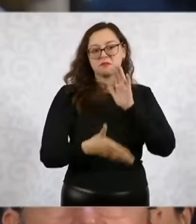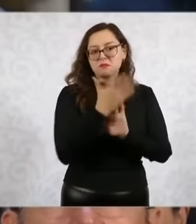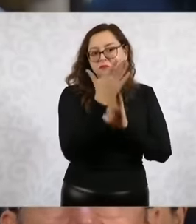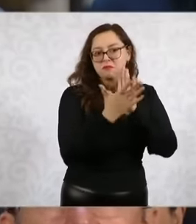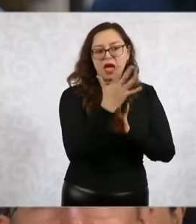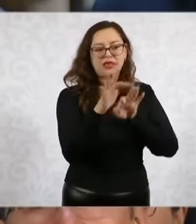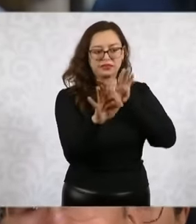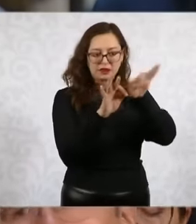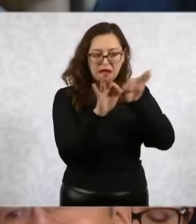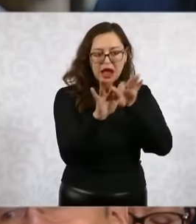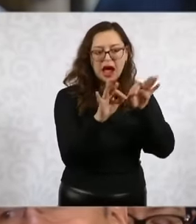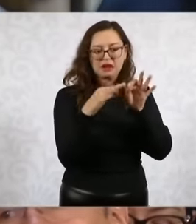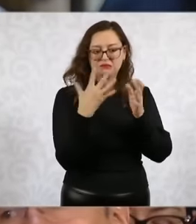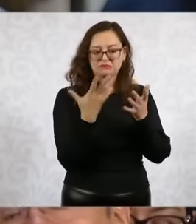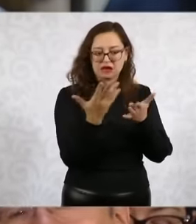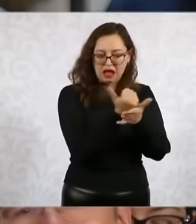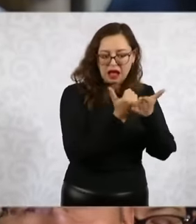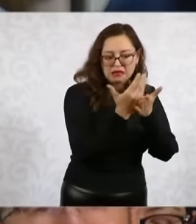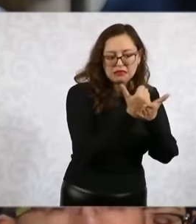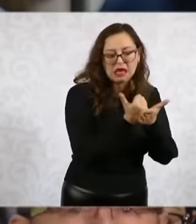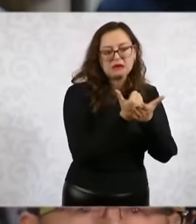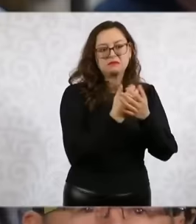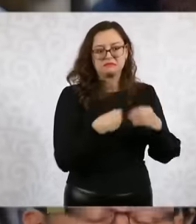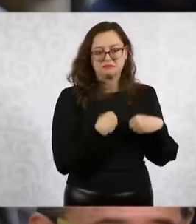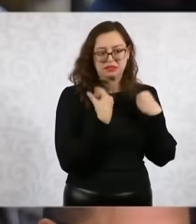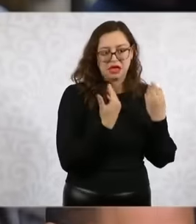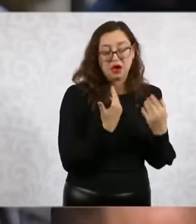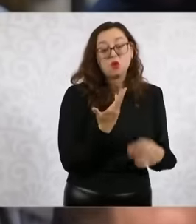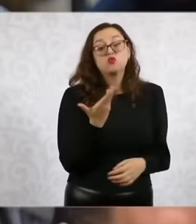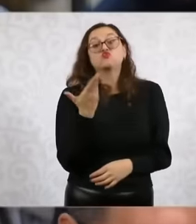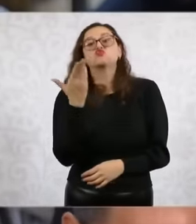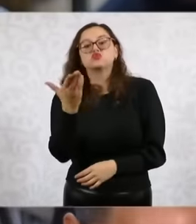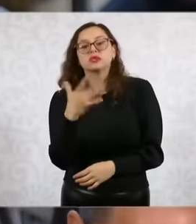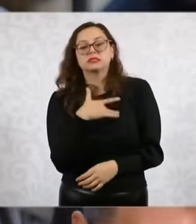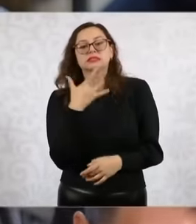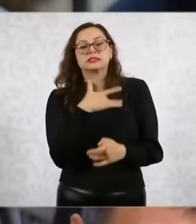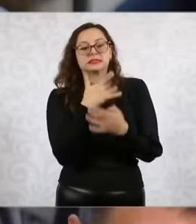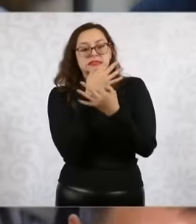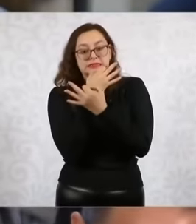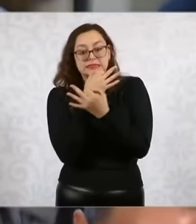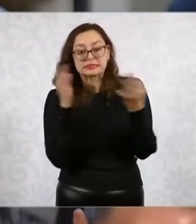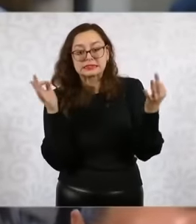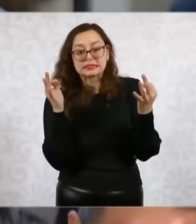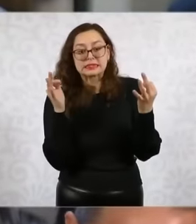beyond our borders. You have an experience that I say with great respect, the